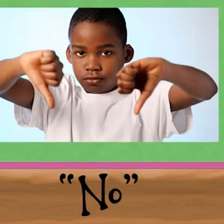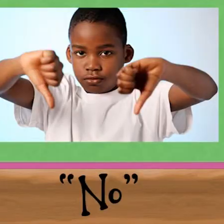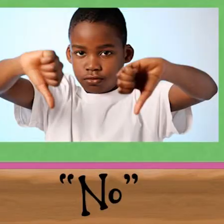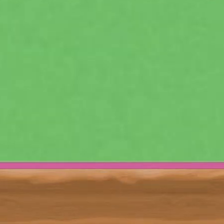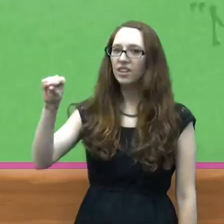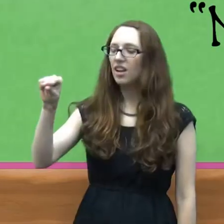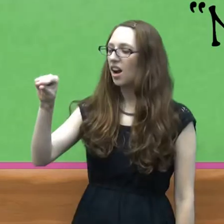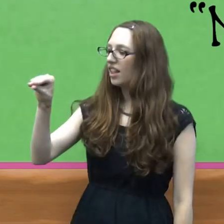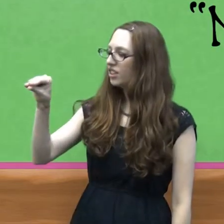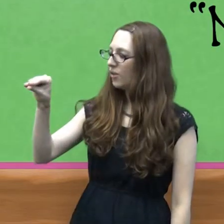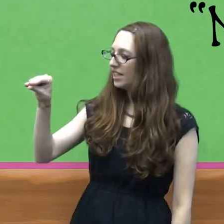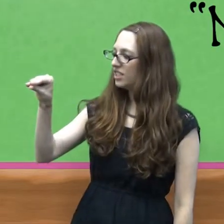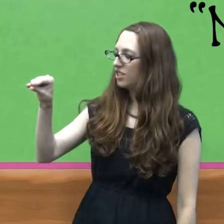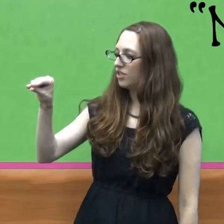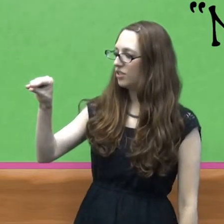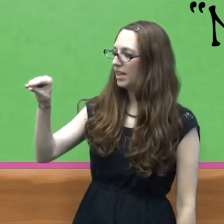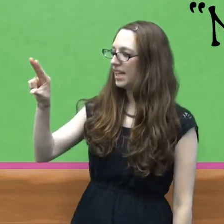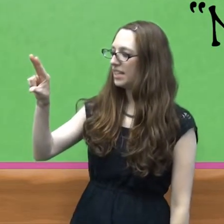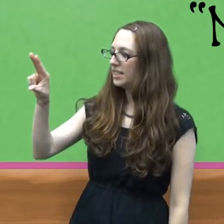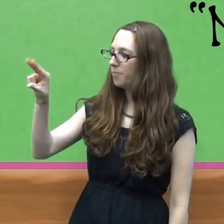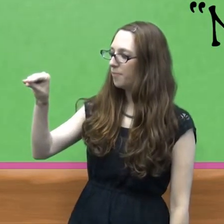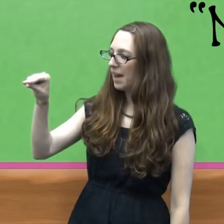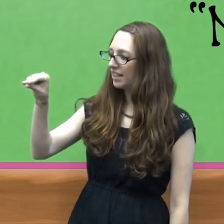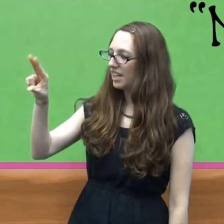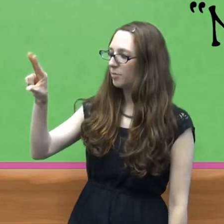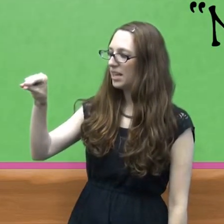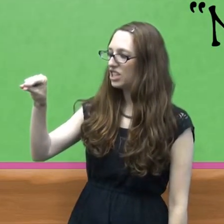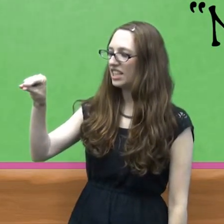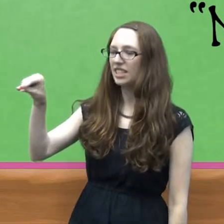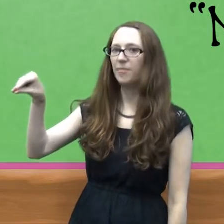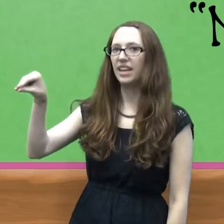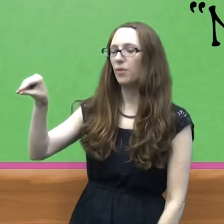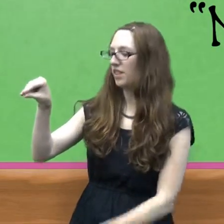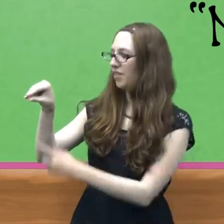All you're going to do is act like you're pinching something with your